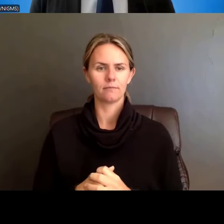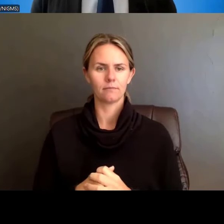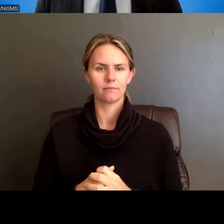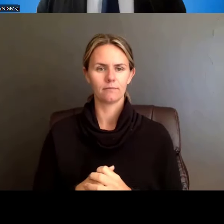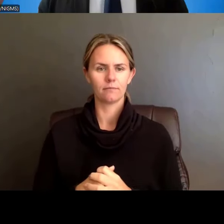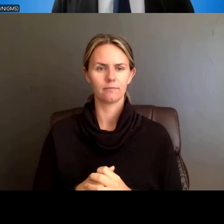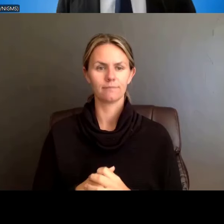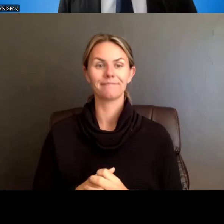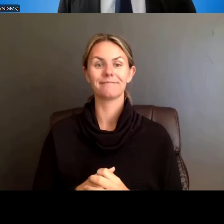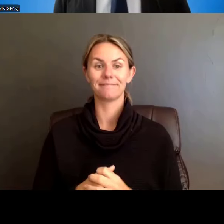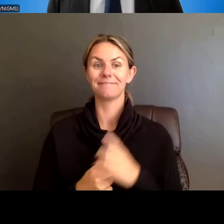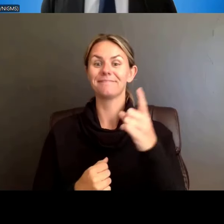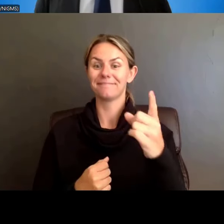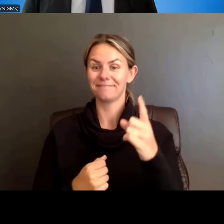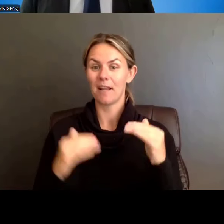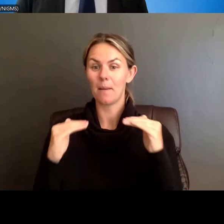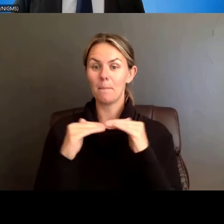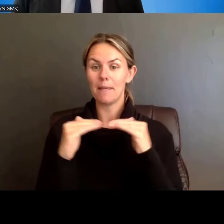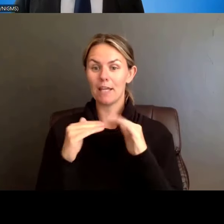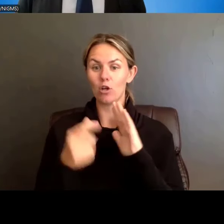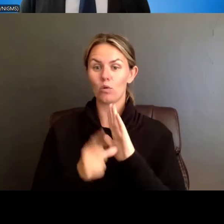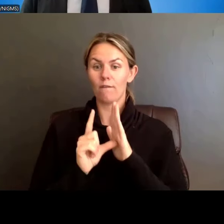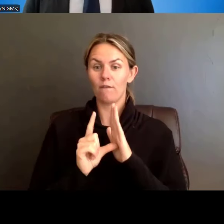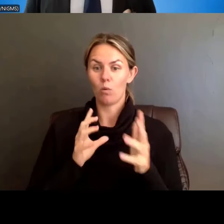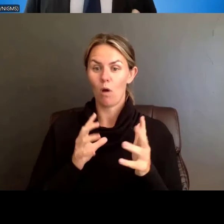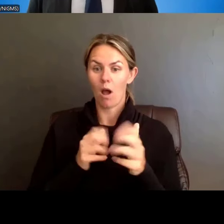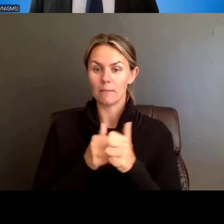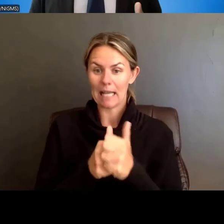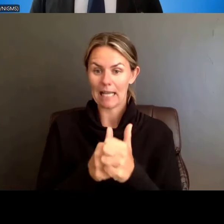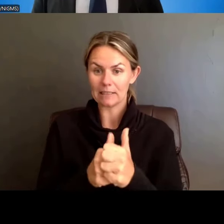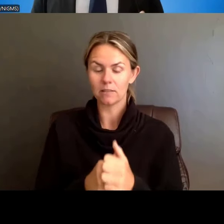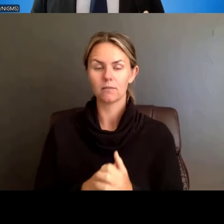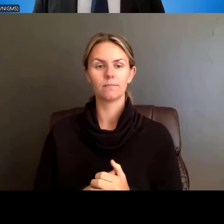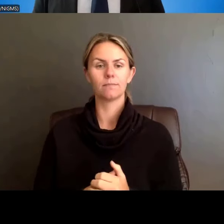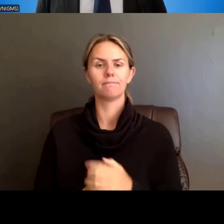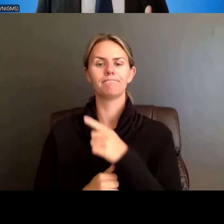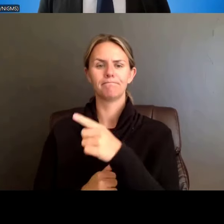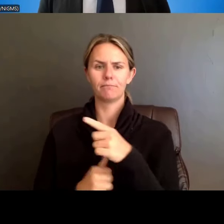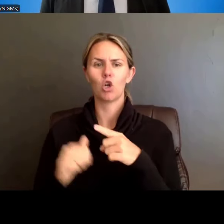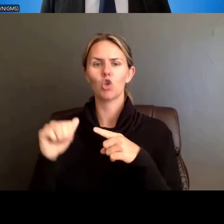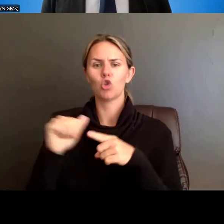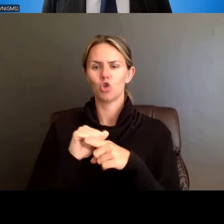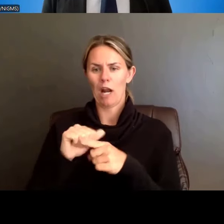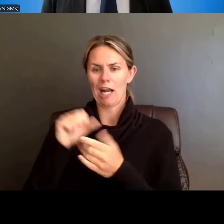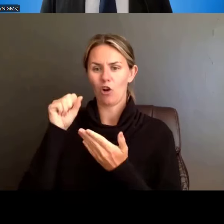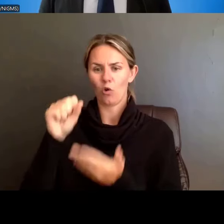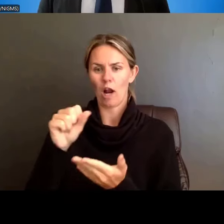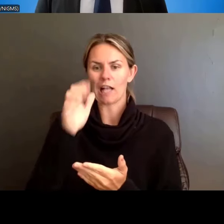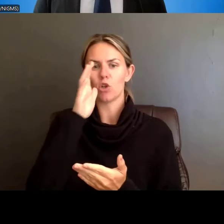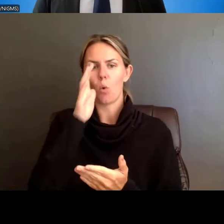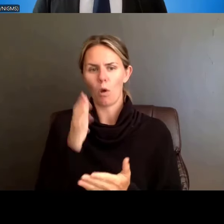Finally, peer review updates. Training grants will retain the five scored criteria. Training grants are --